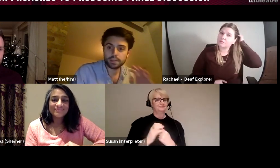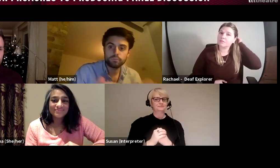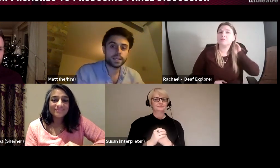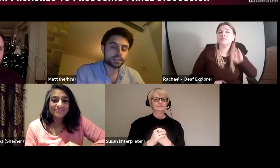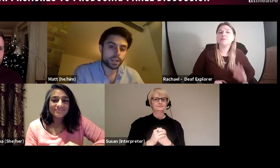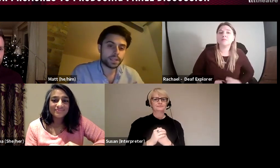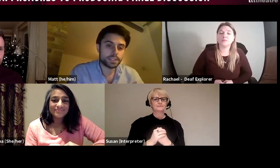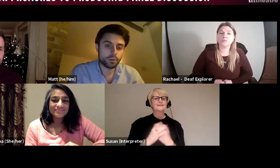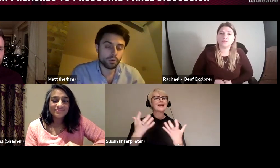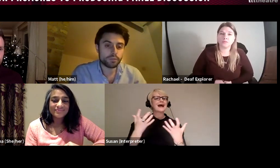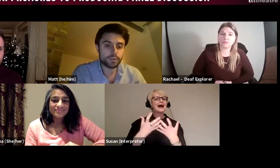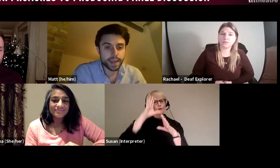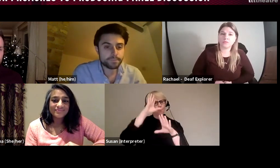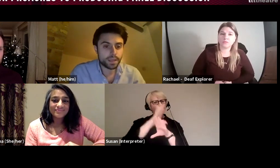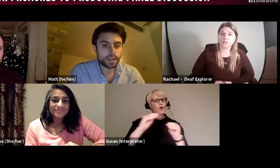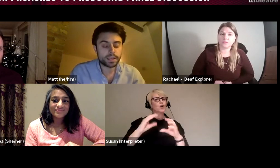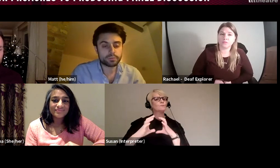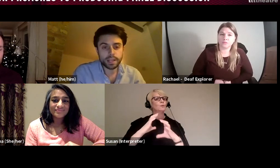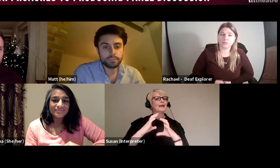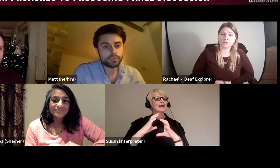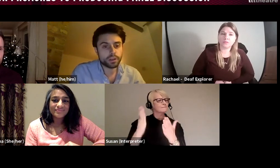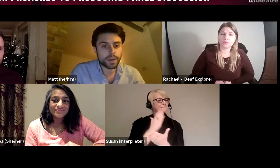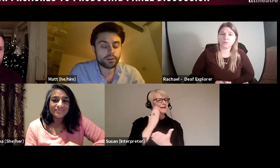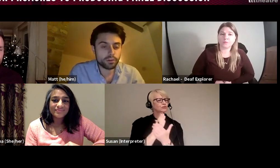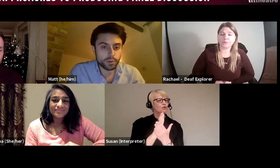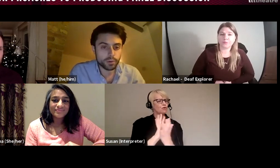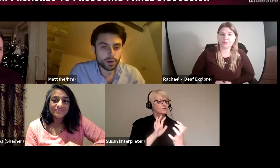ways and places that work for them is really important no matter who you are marketing to,